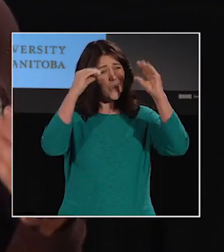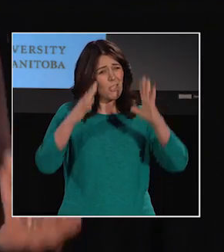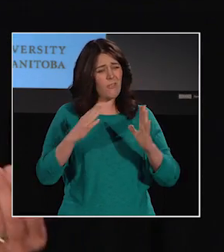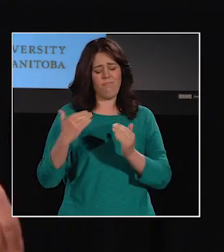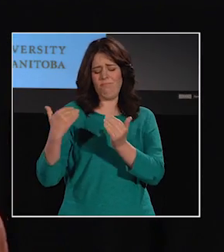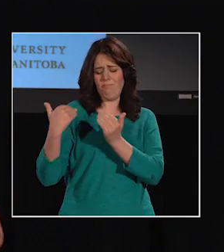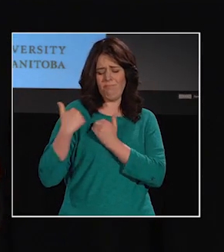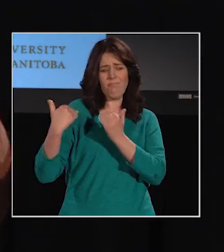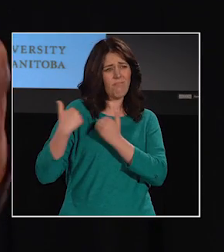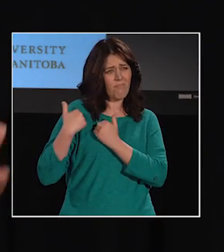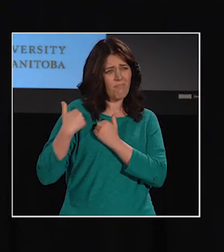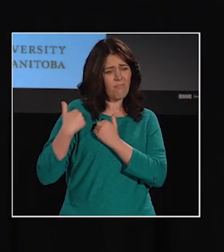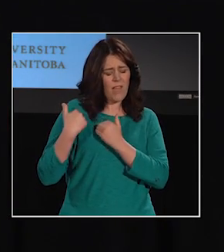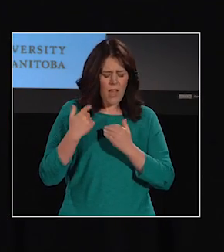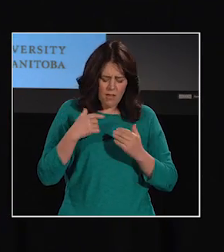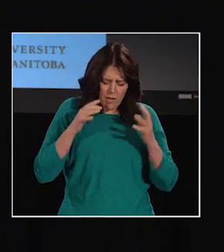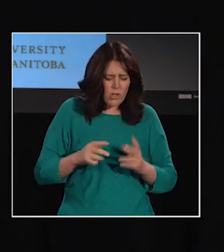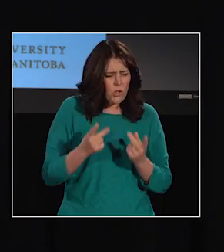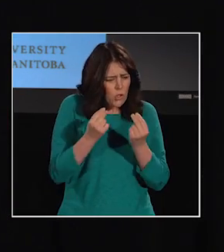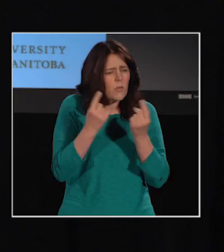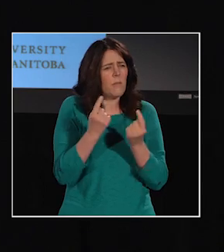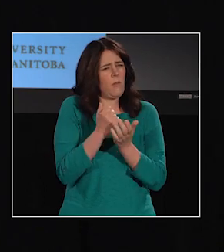to do something and try to resolve that issue.